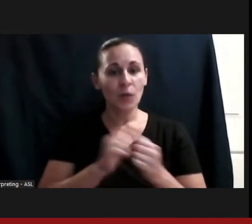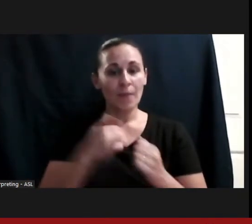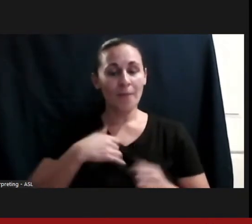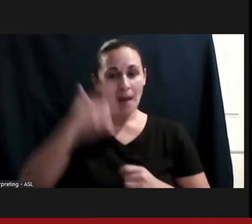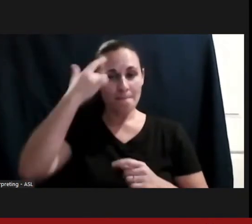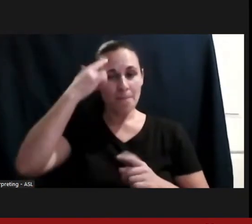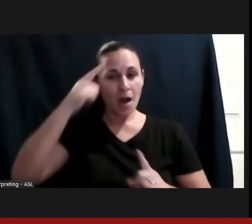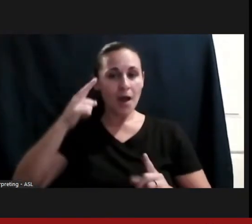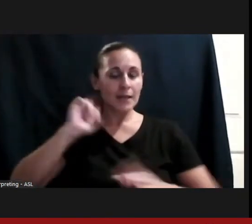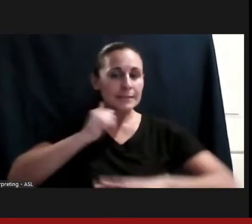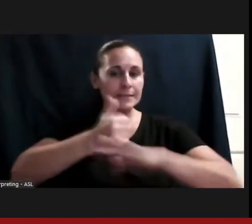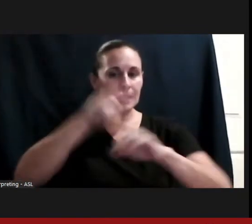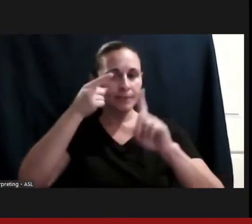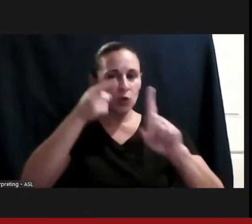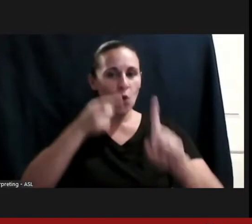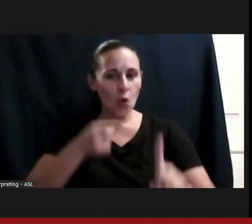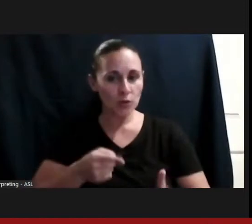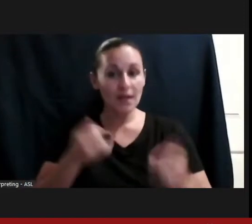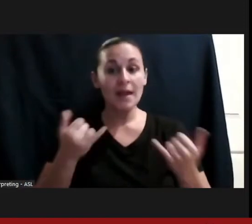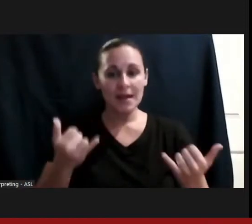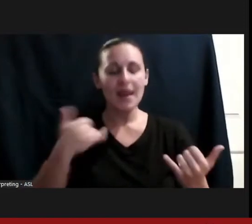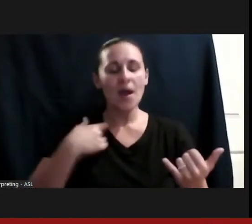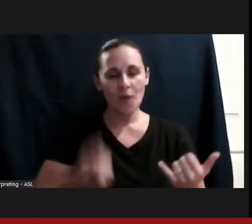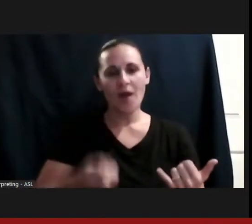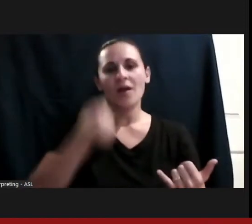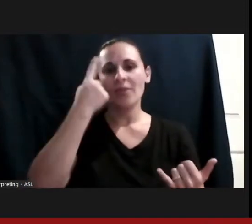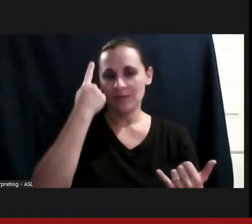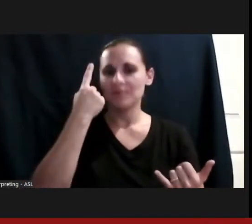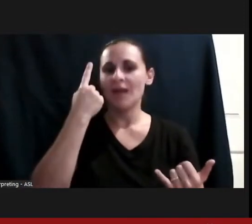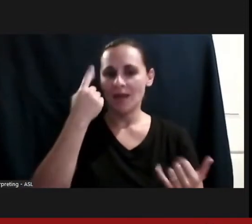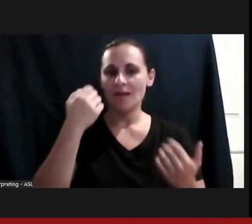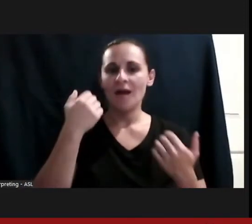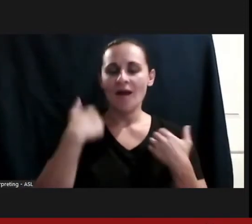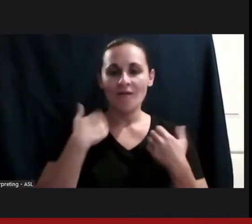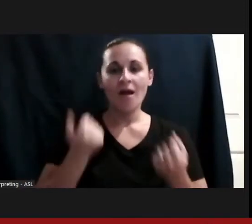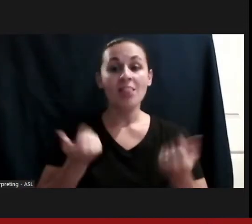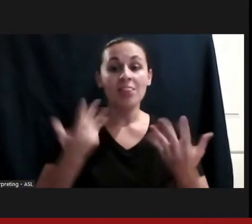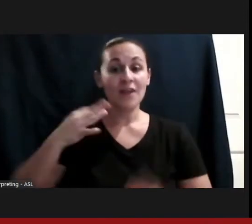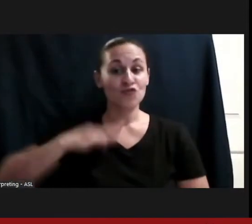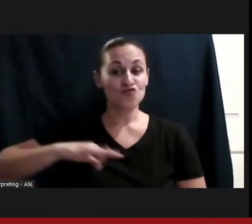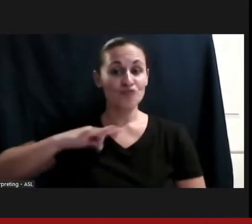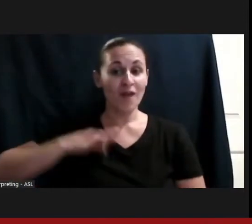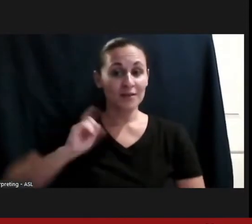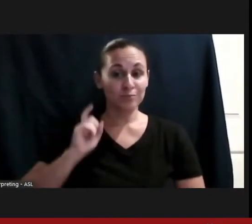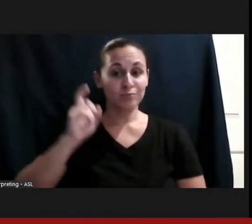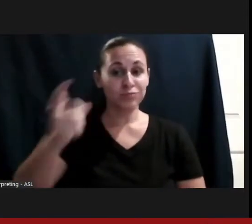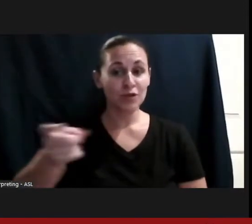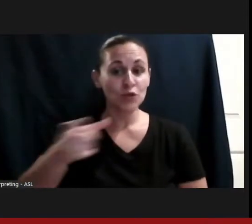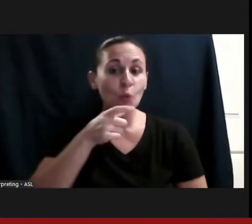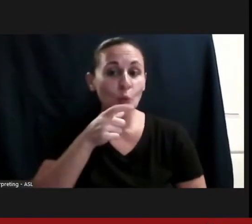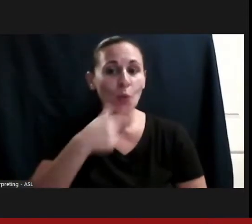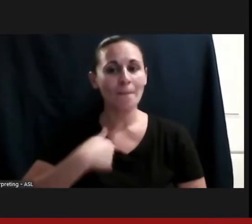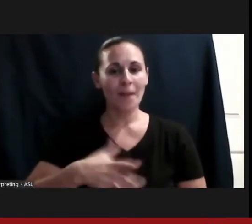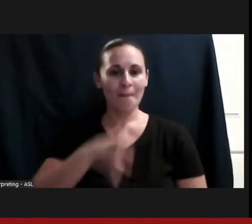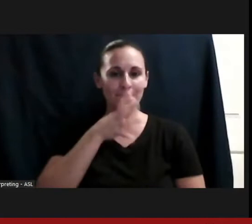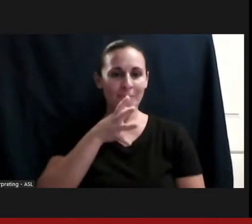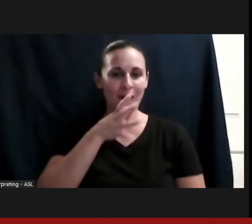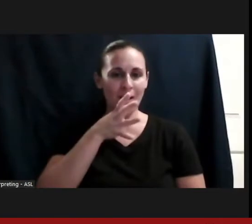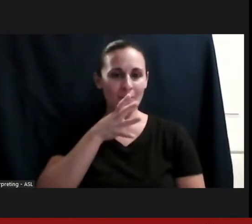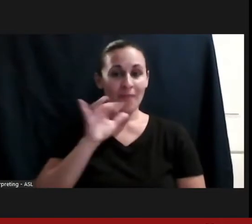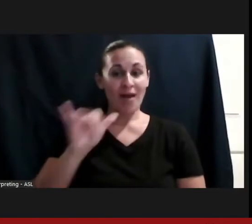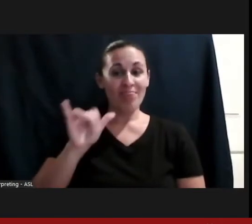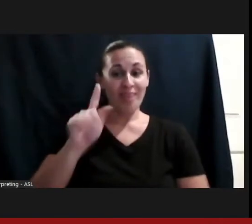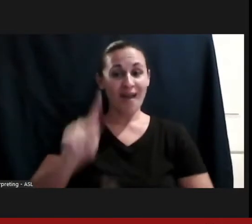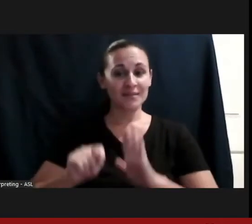I realize I have a lot of credit to give to my mom. At that time, my mom was a nurse and